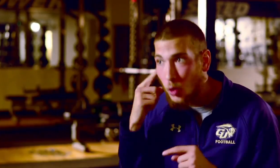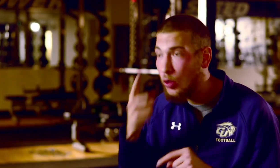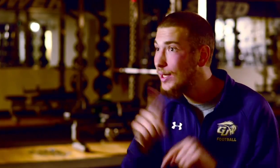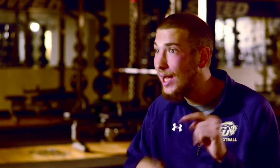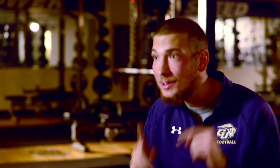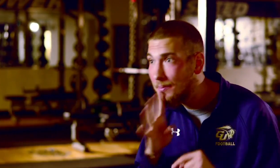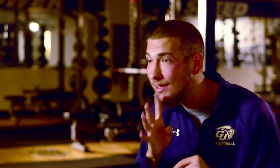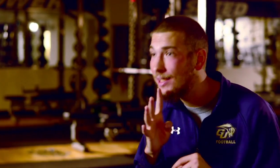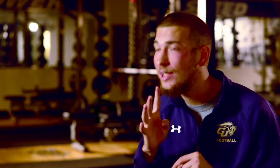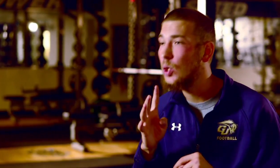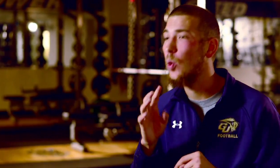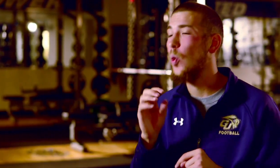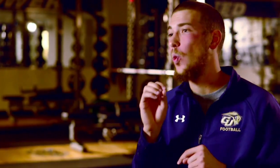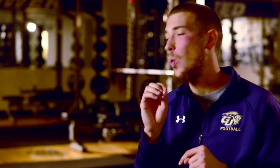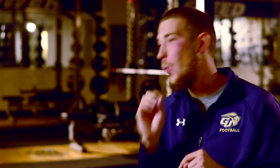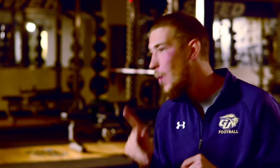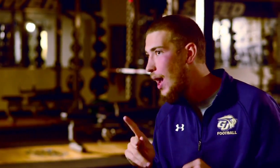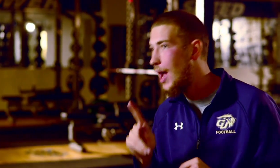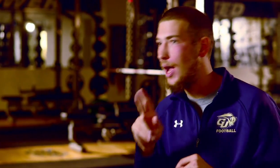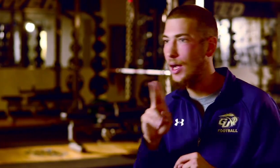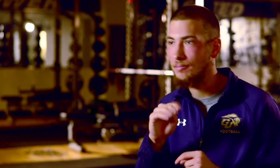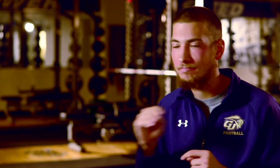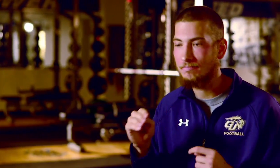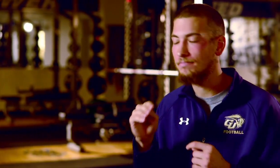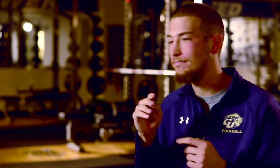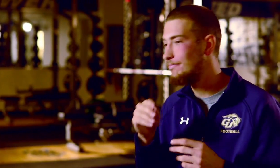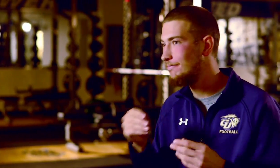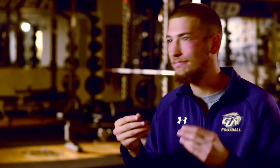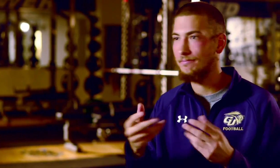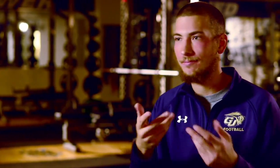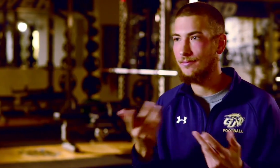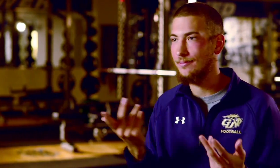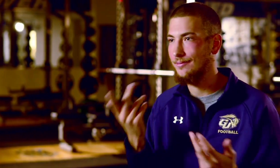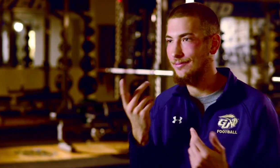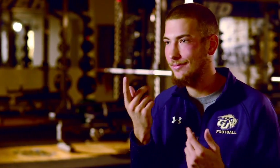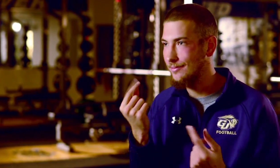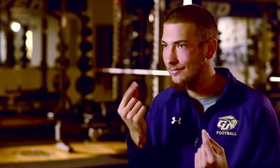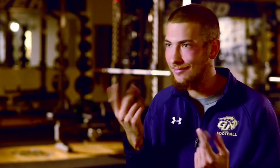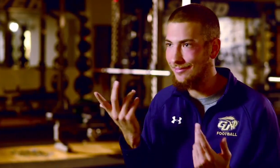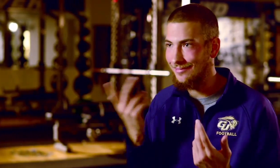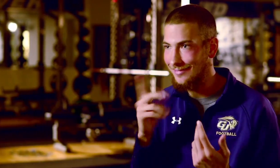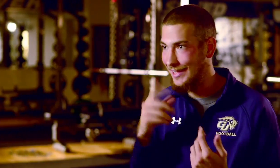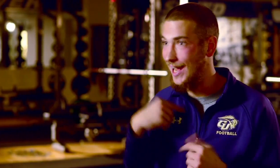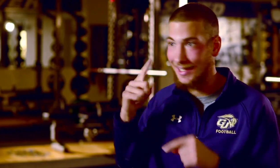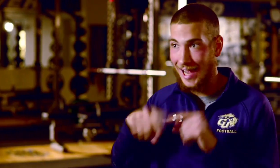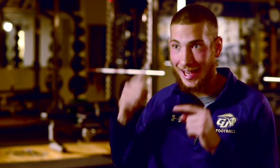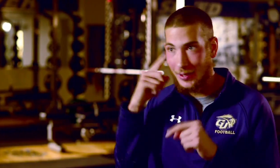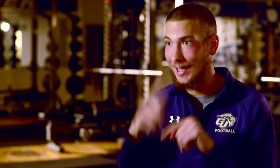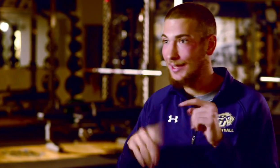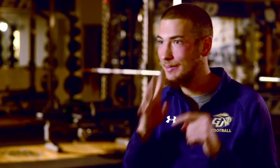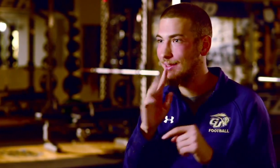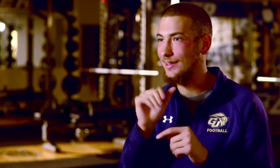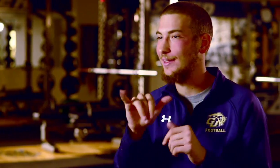sorry face, "oh really, you can't speak? And you can't talk? Oh.... okay... ".